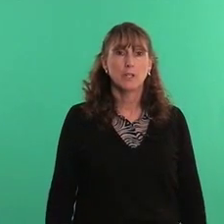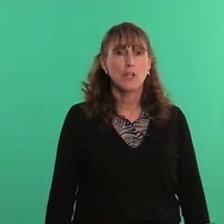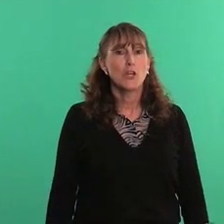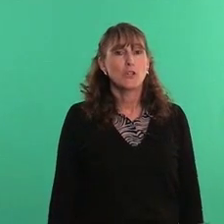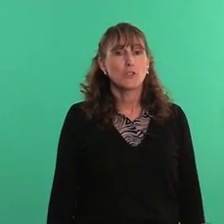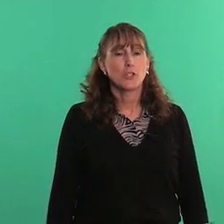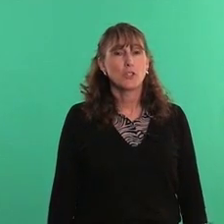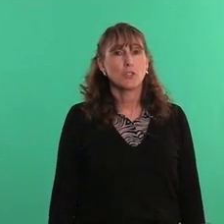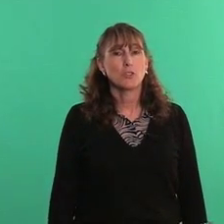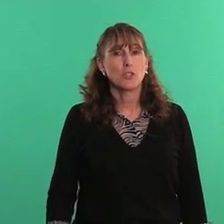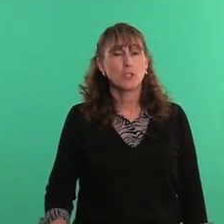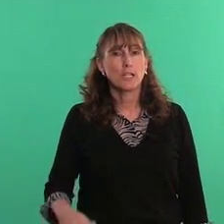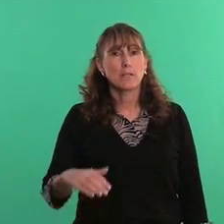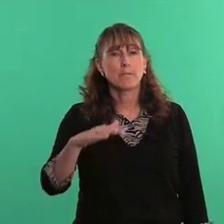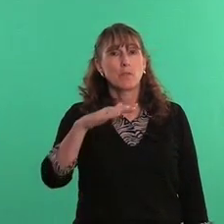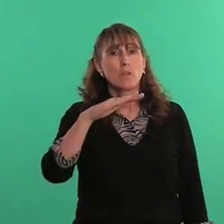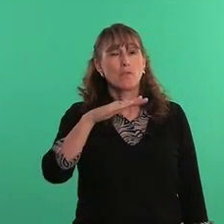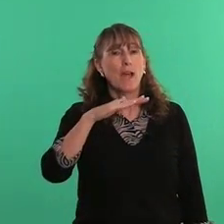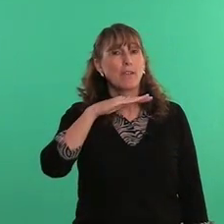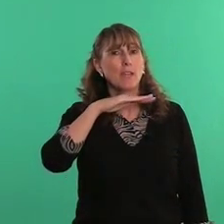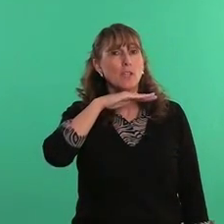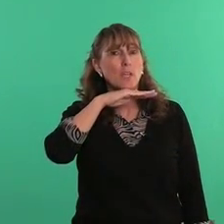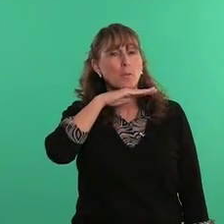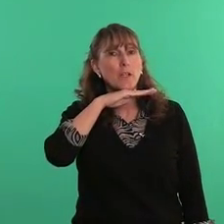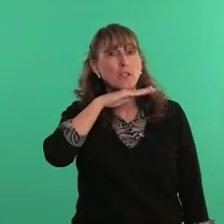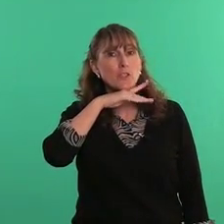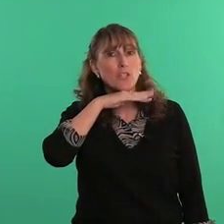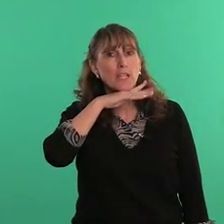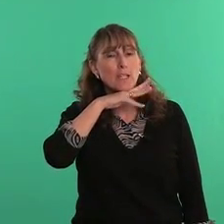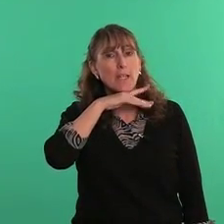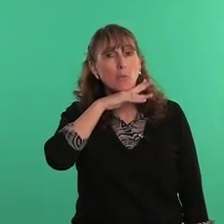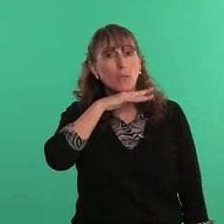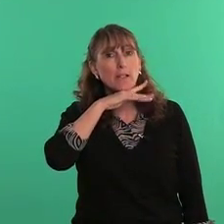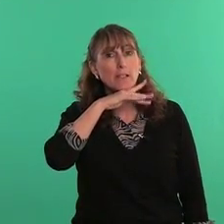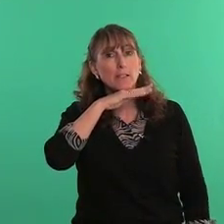dirt, dirty 5 handshape under your chin and wiggle it